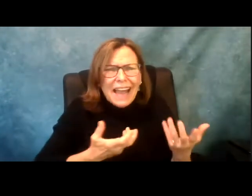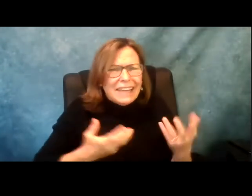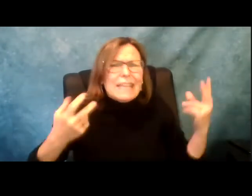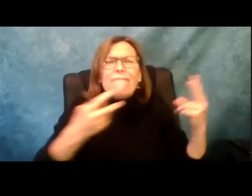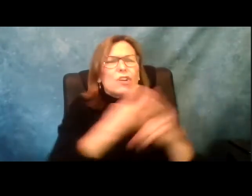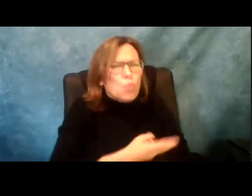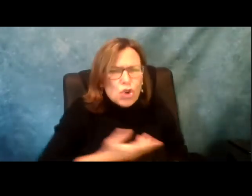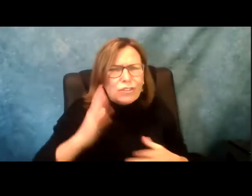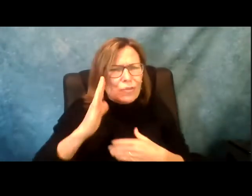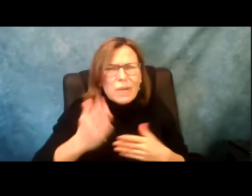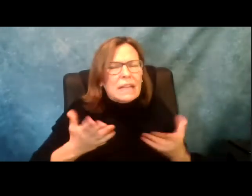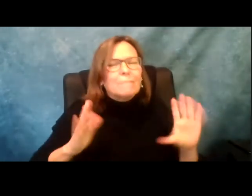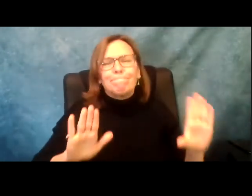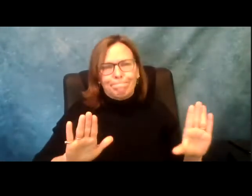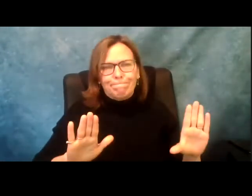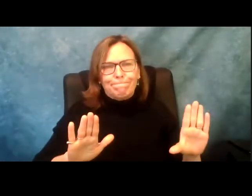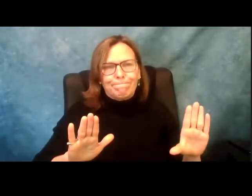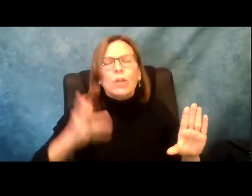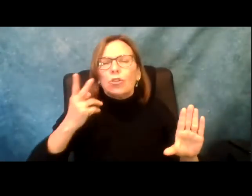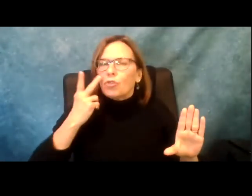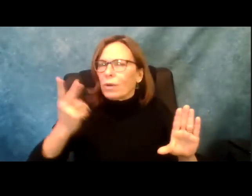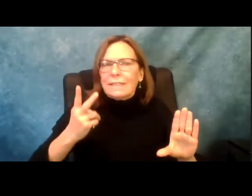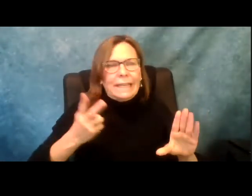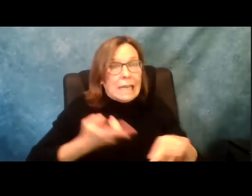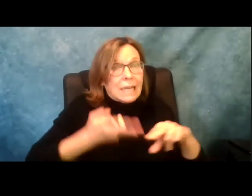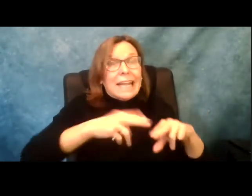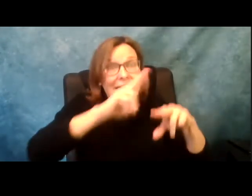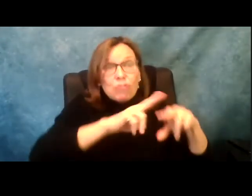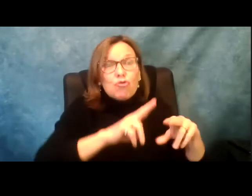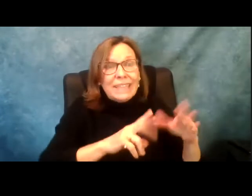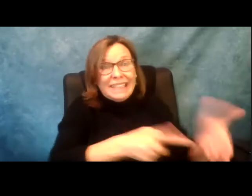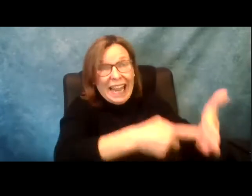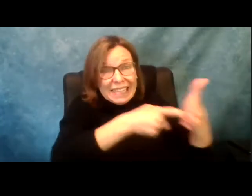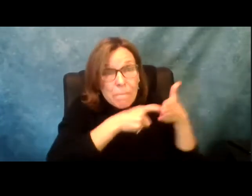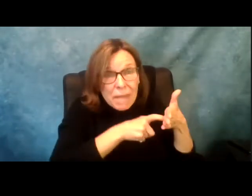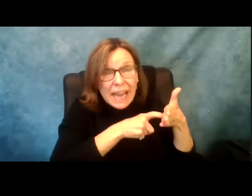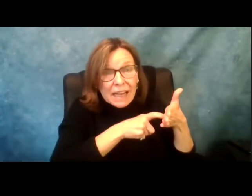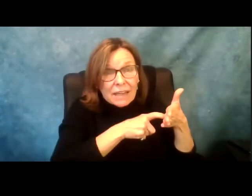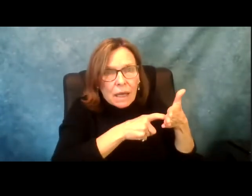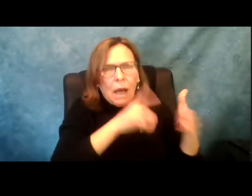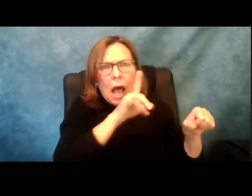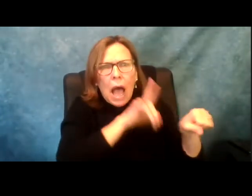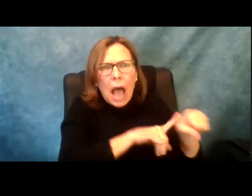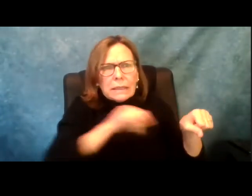nursing home facility that is inappropriate and in many cases separates them further from society. So we are